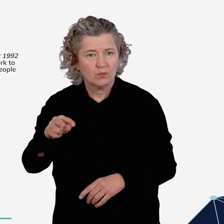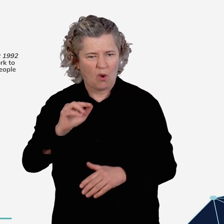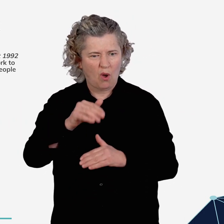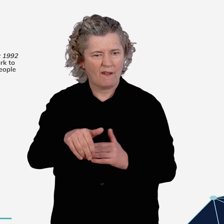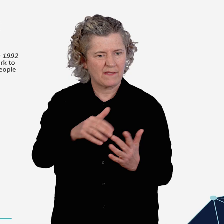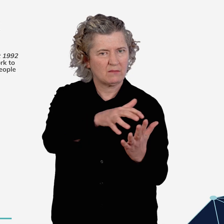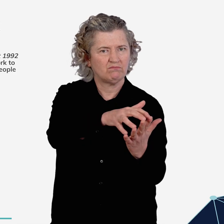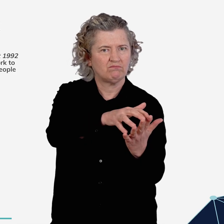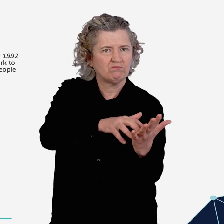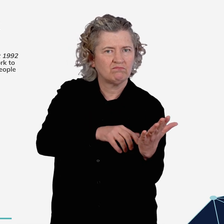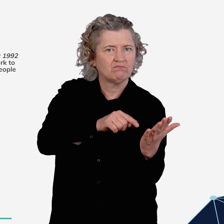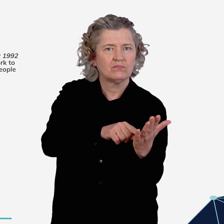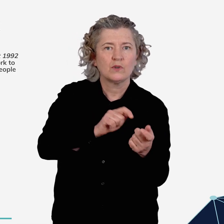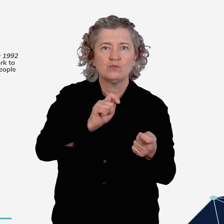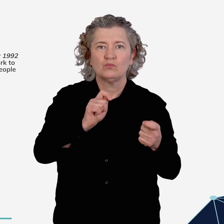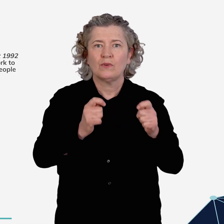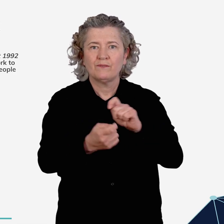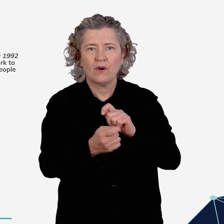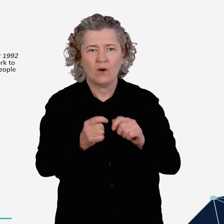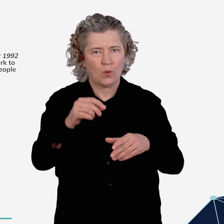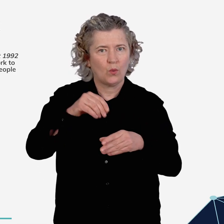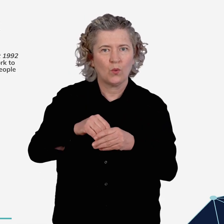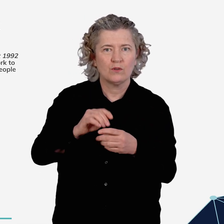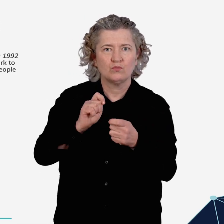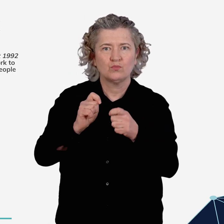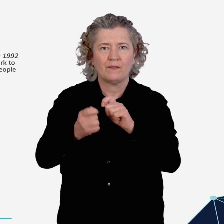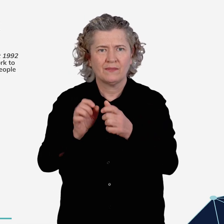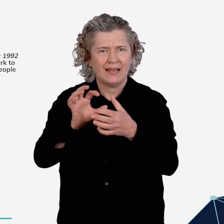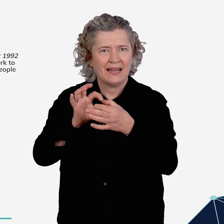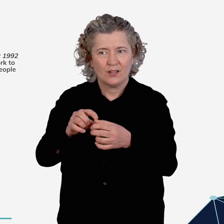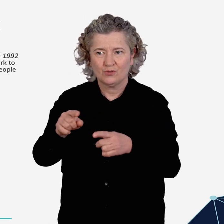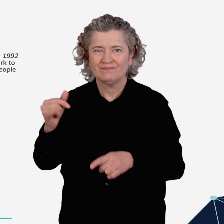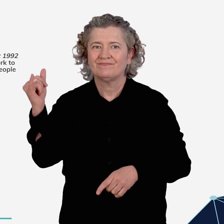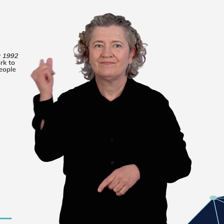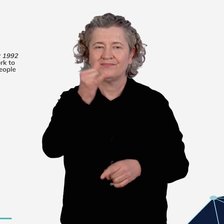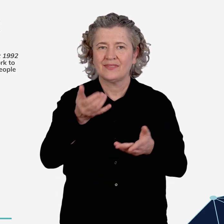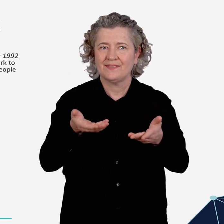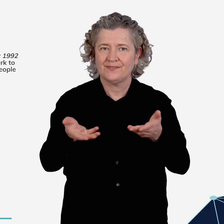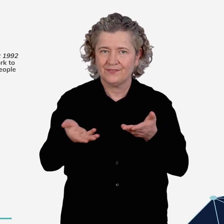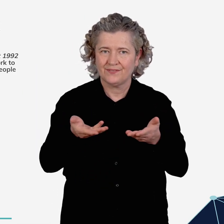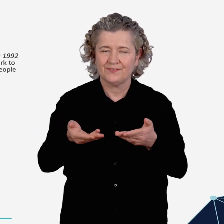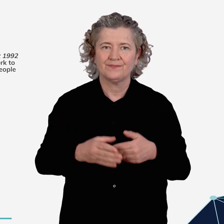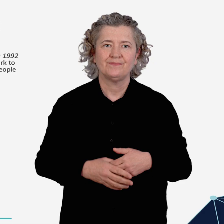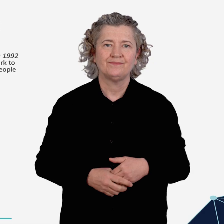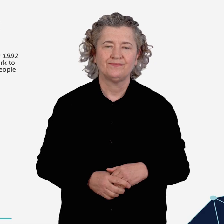on a package of reforms, including reforms which will apply to aviation services.